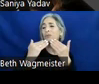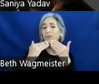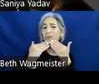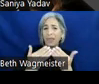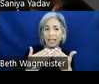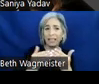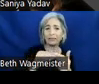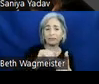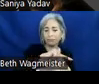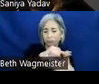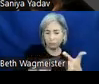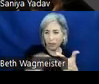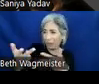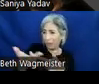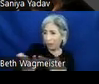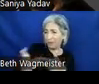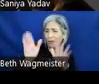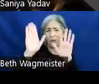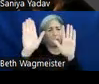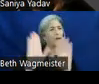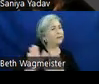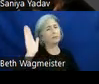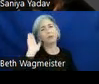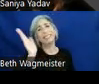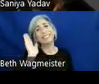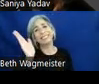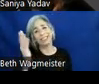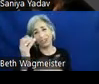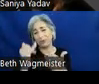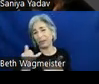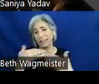Mitali Kamat, Loyal Truong, Saniya Yadav for such a wonderful presentation today. It was so great